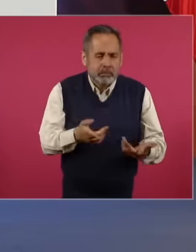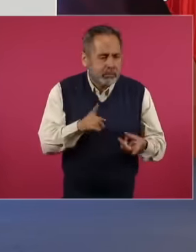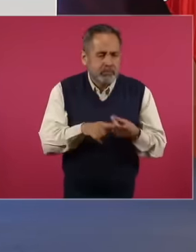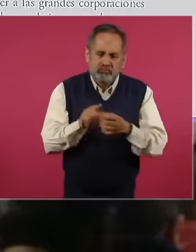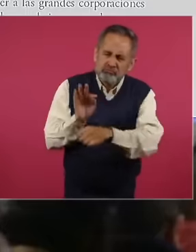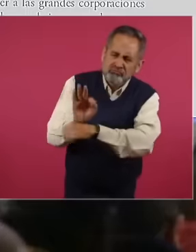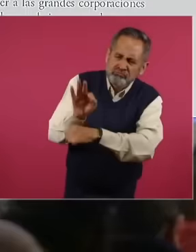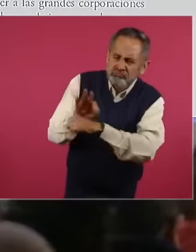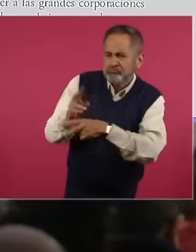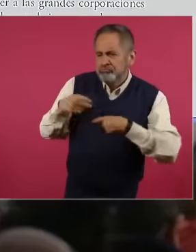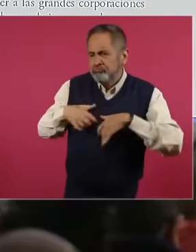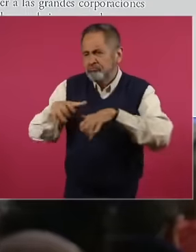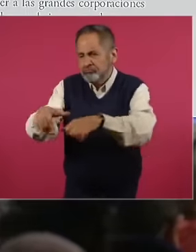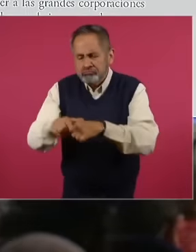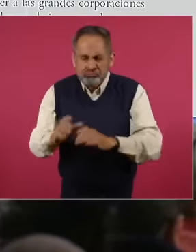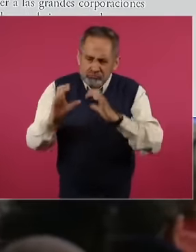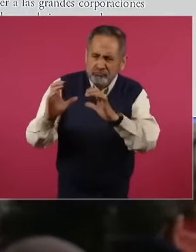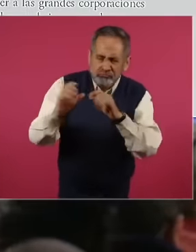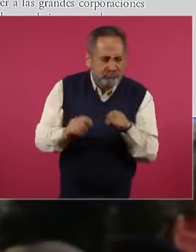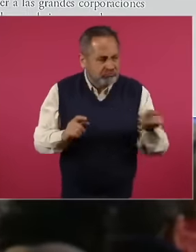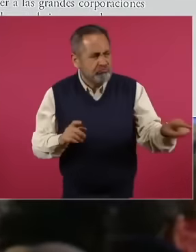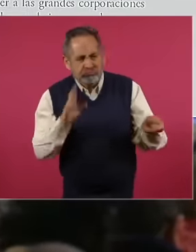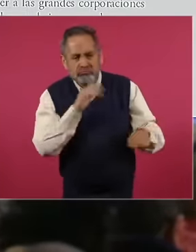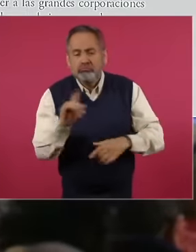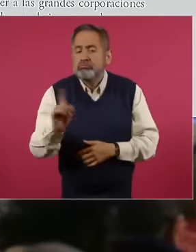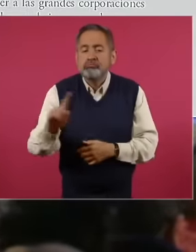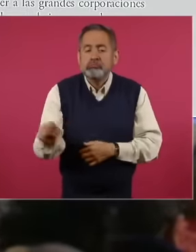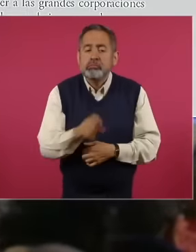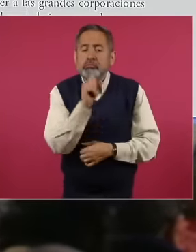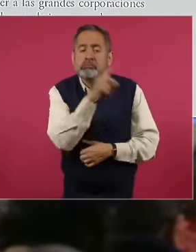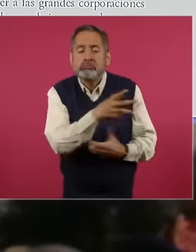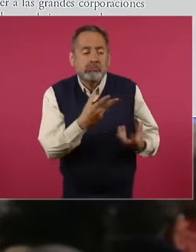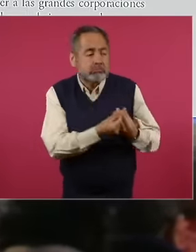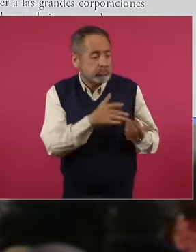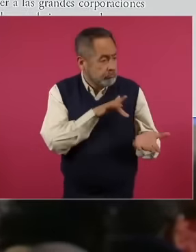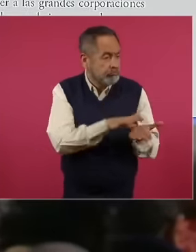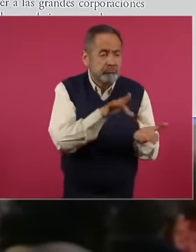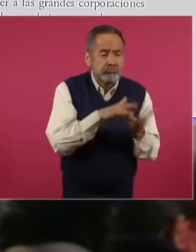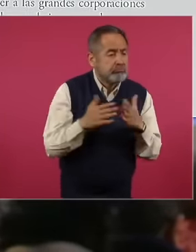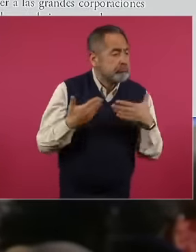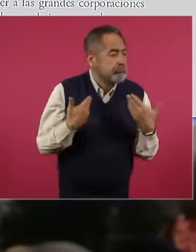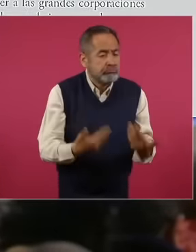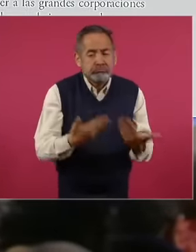they supported nothing